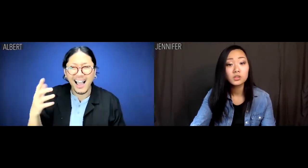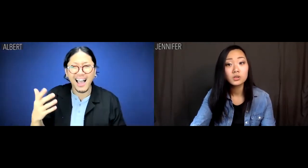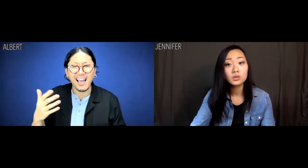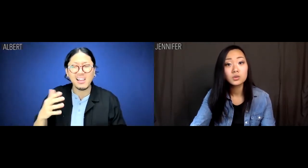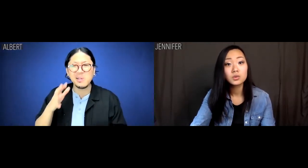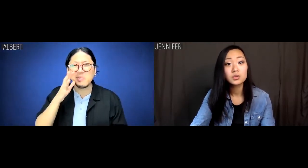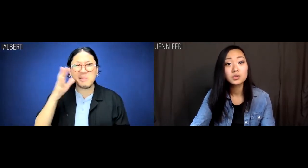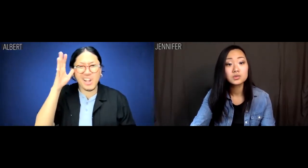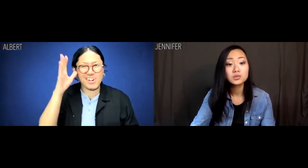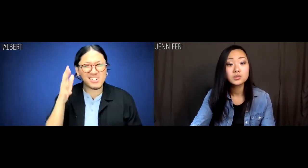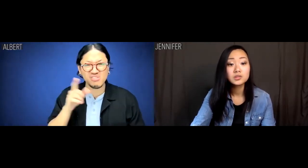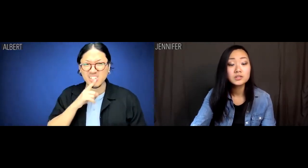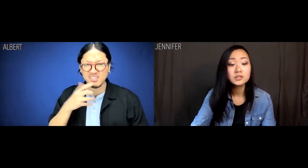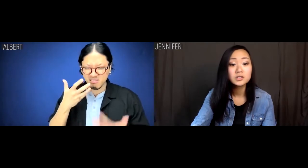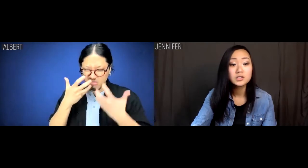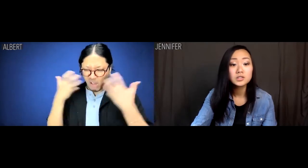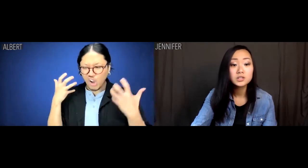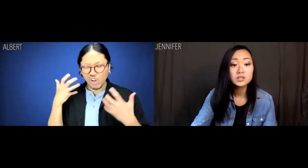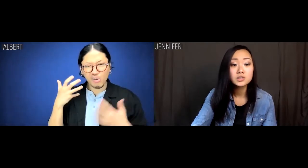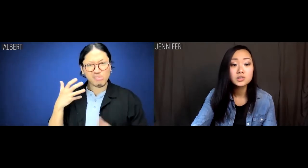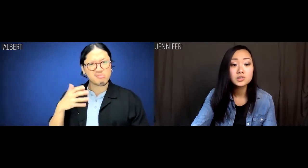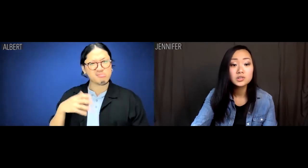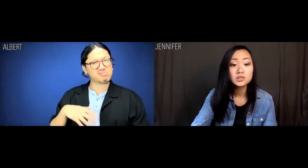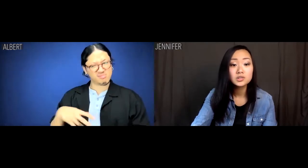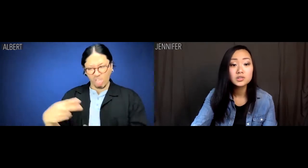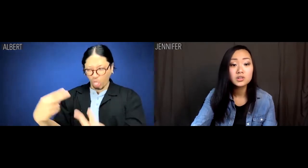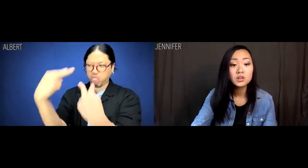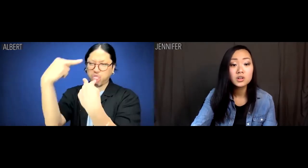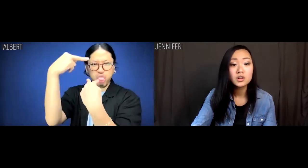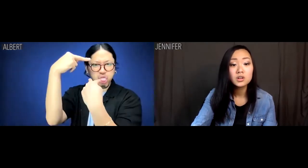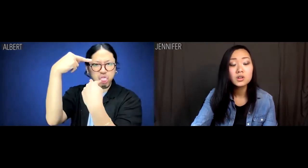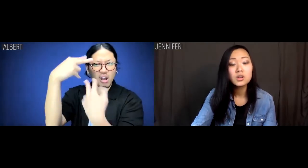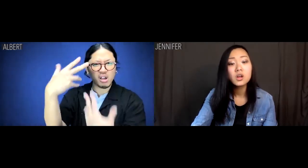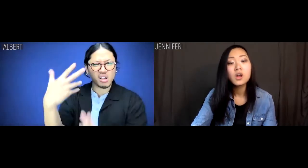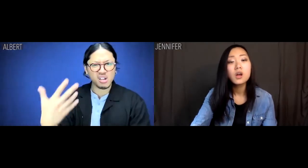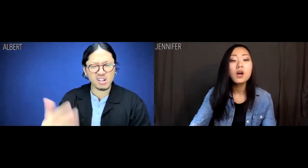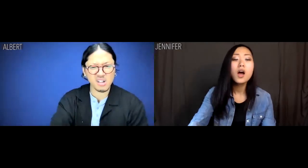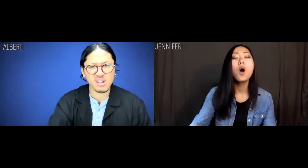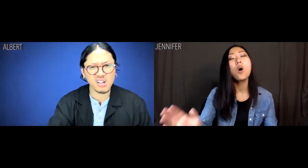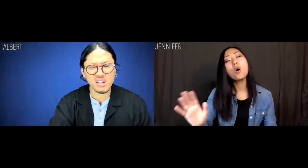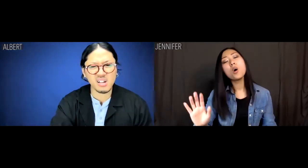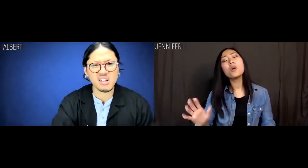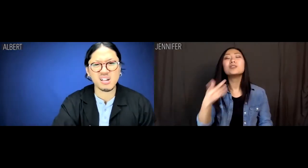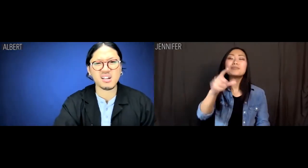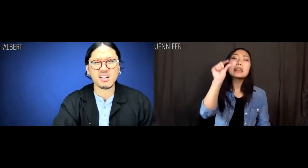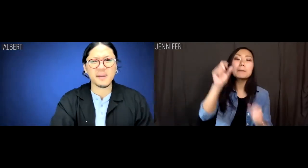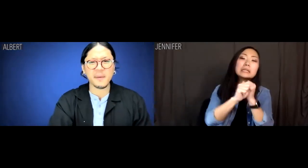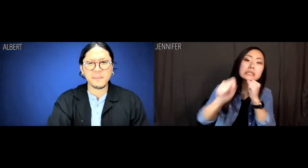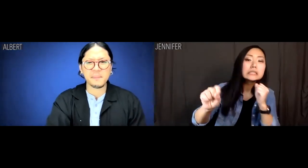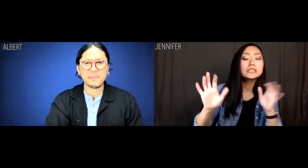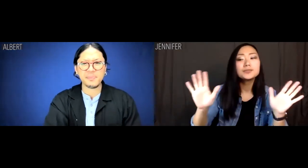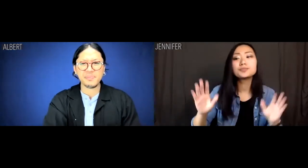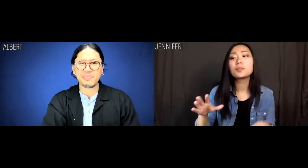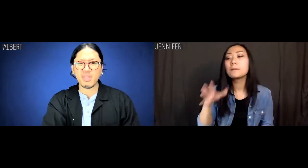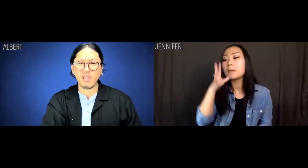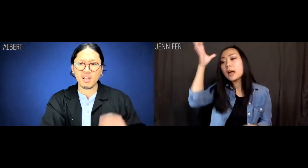Mom and Dad were tiger parenting tyrants! Jennifer: Wait. No, I wouldn't go that far.